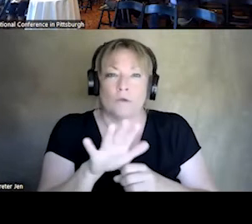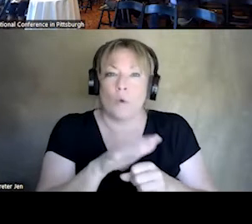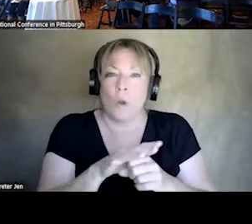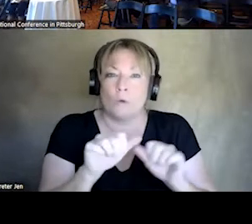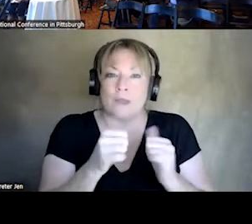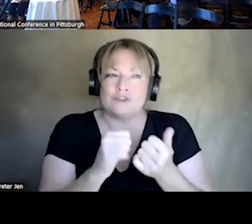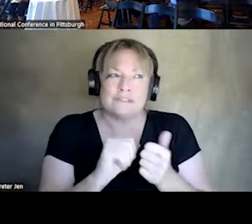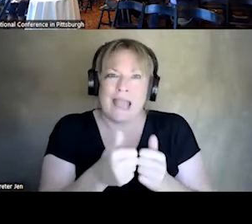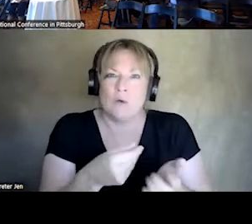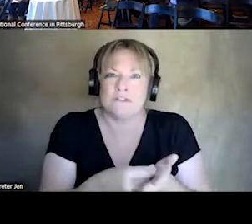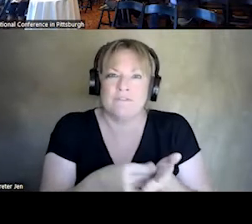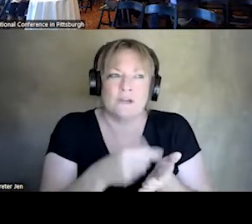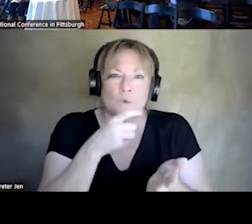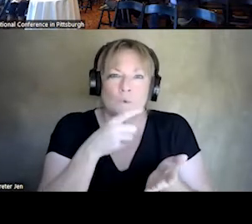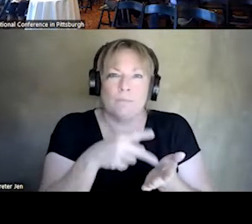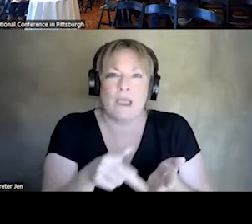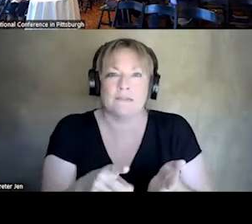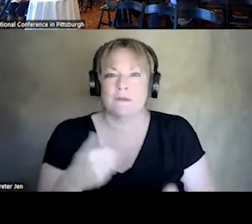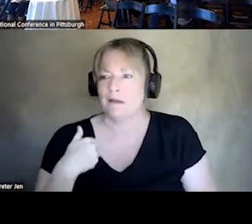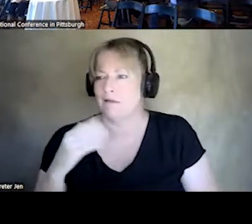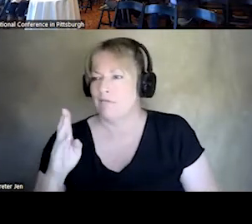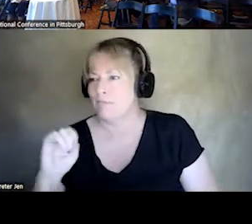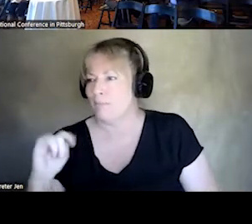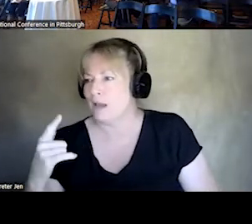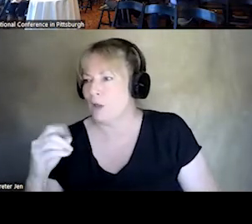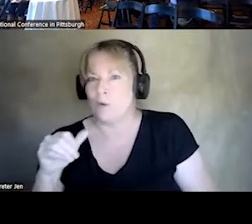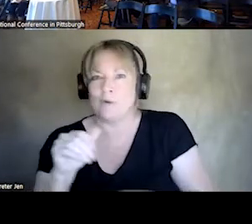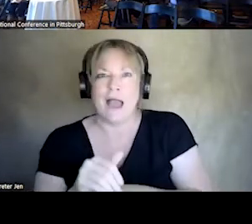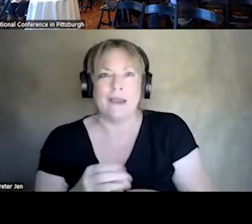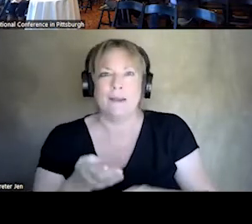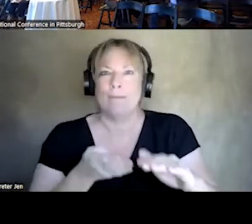AND, ARE THEY HAVING BINGO NIGHTS AND BAKE SALES TO PAY FOR THAT NEXT NEW AMBULANCE